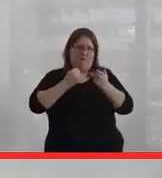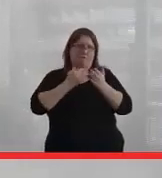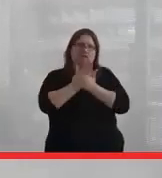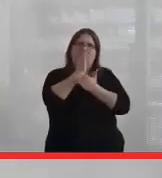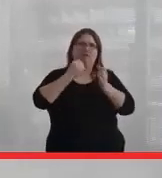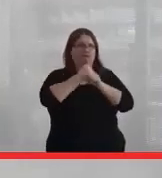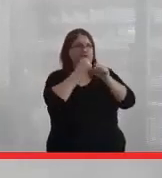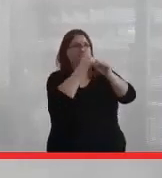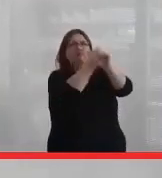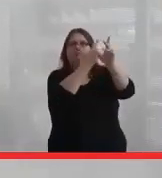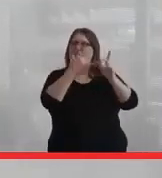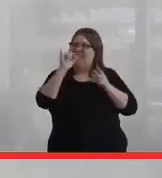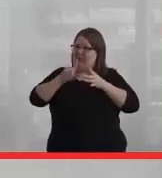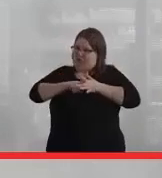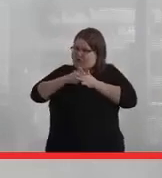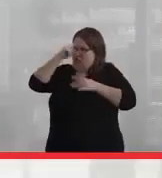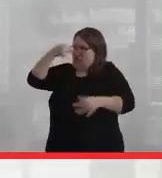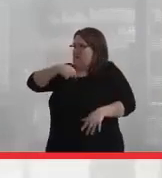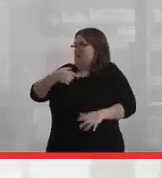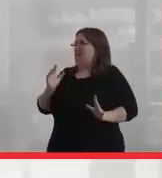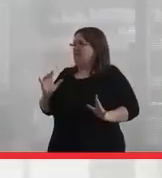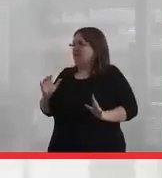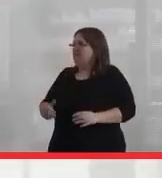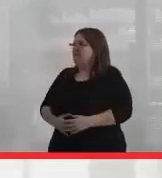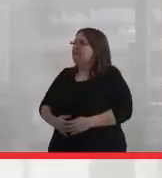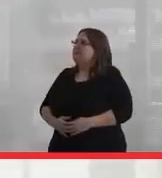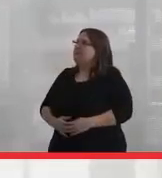And so that was really the beginning for me.